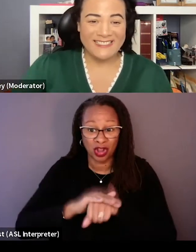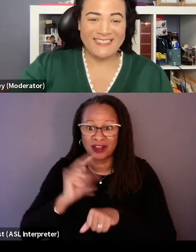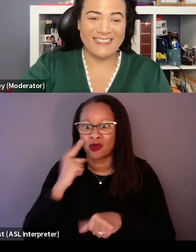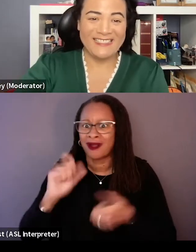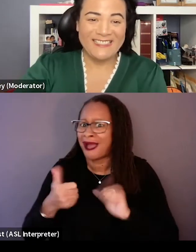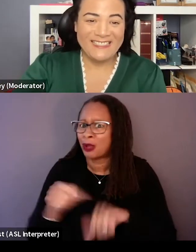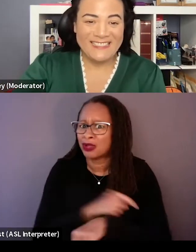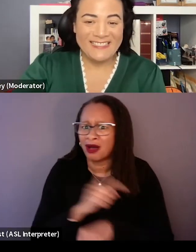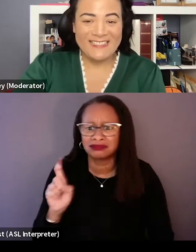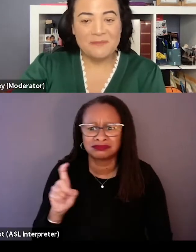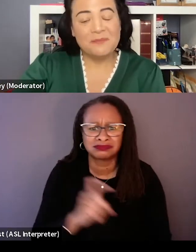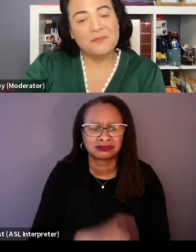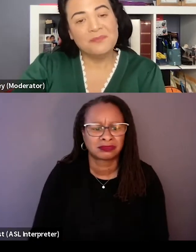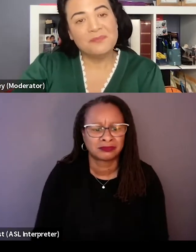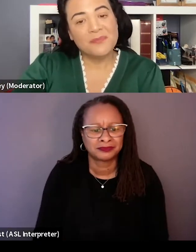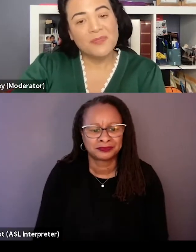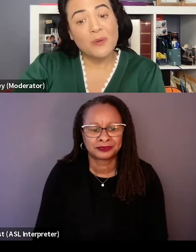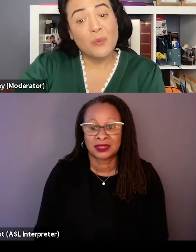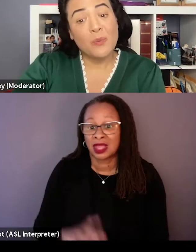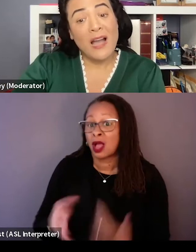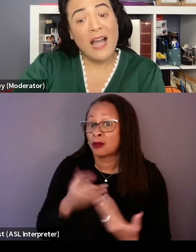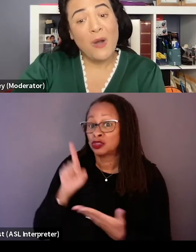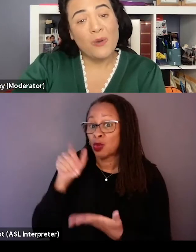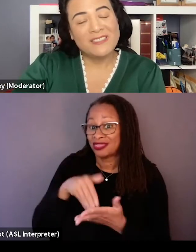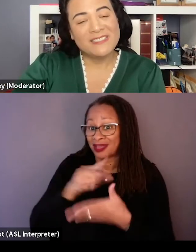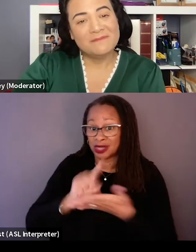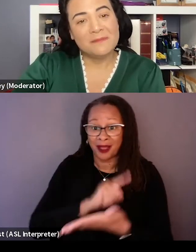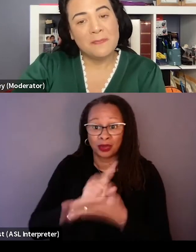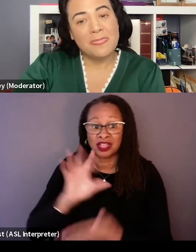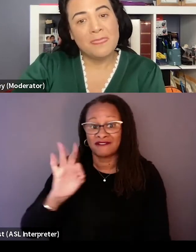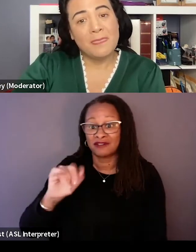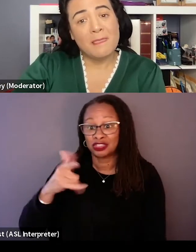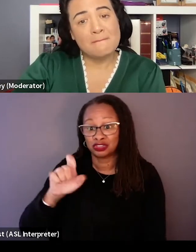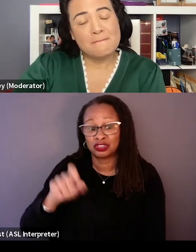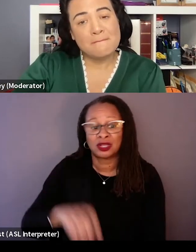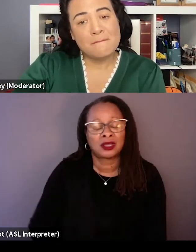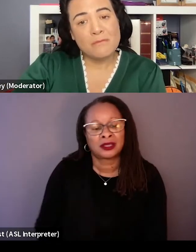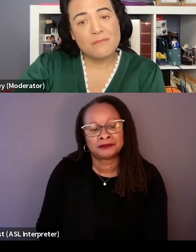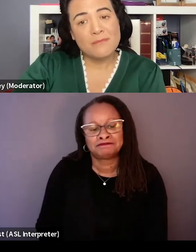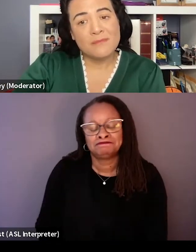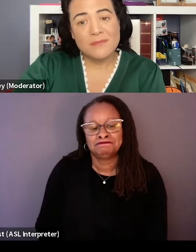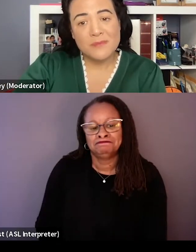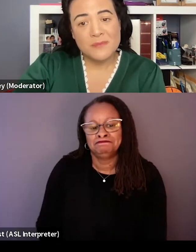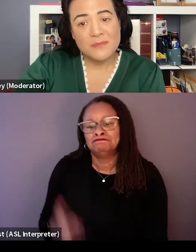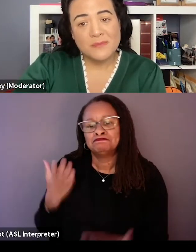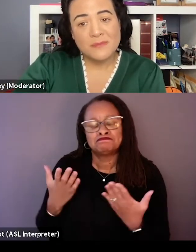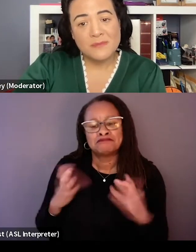It was almost a thousand hours and we had probably like five loggers whose jobs